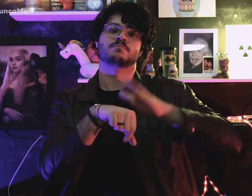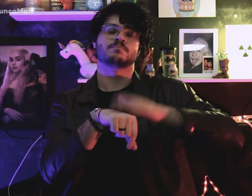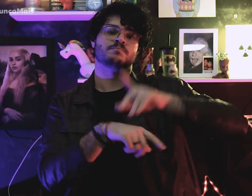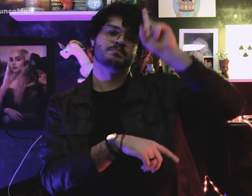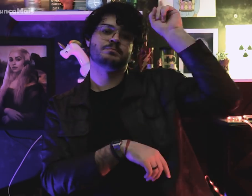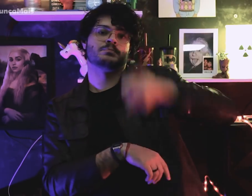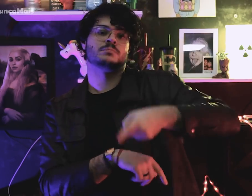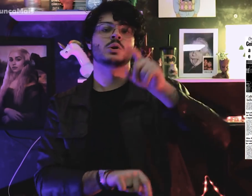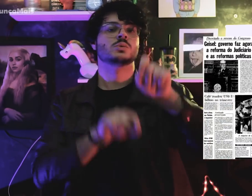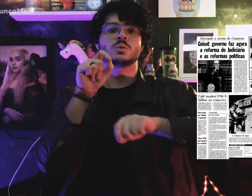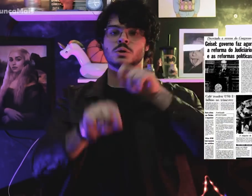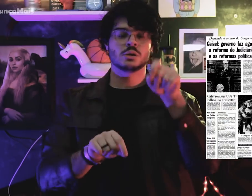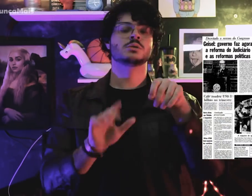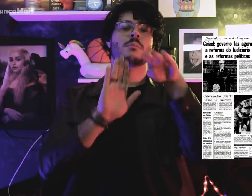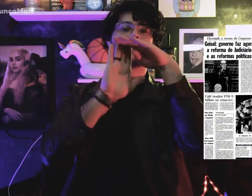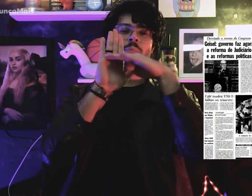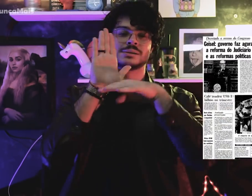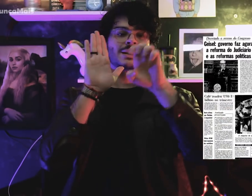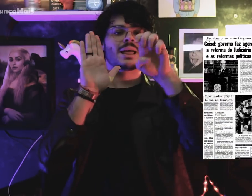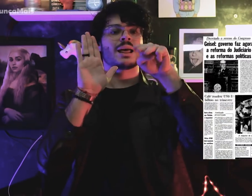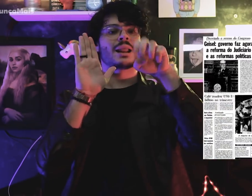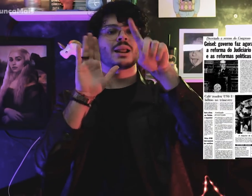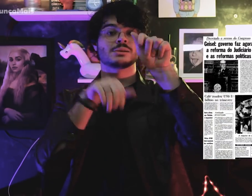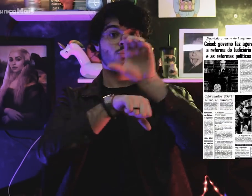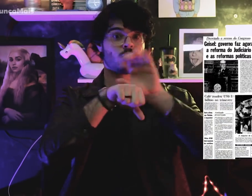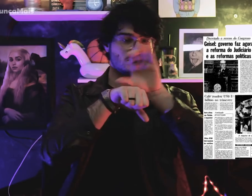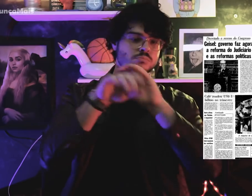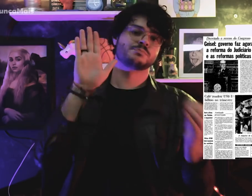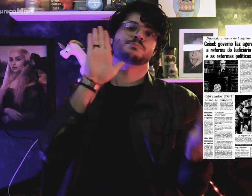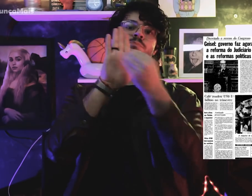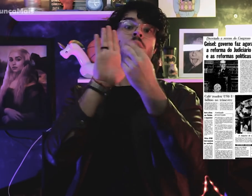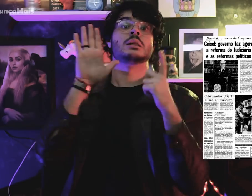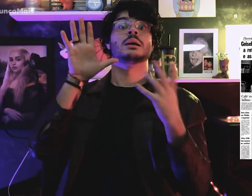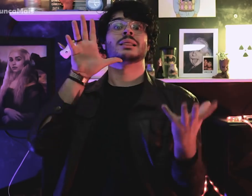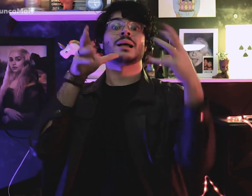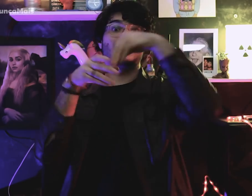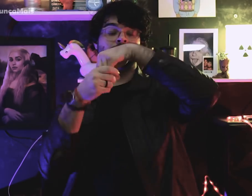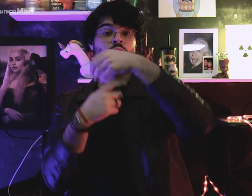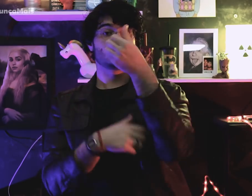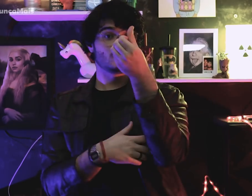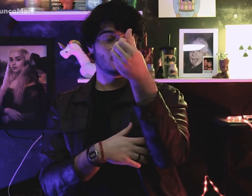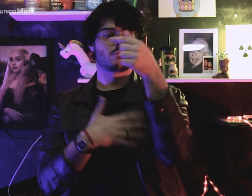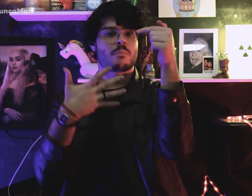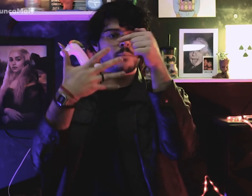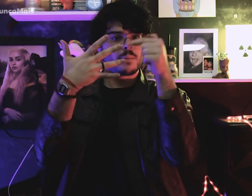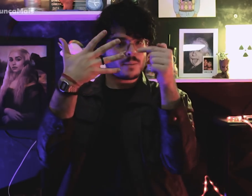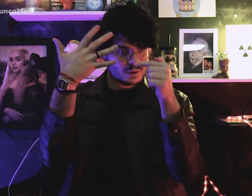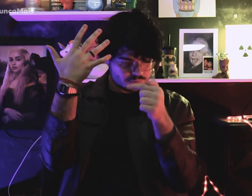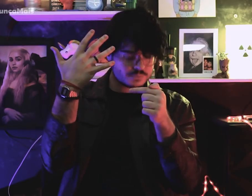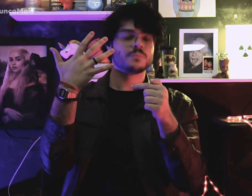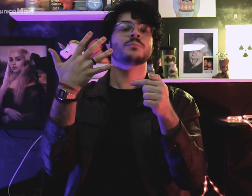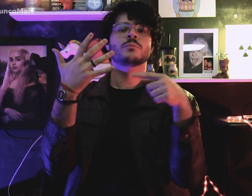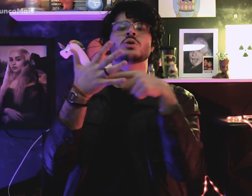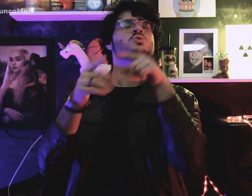decreta uma emenda constitucional com seis decretos,